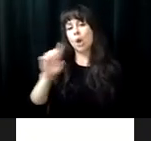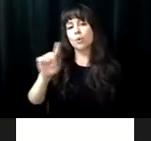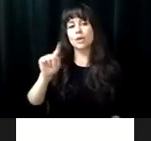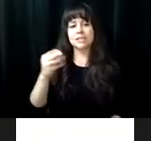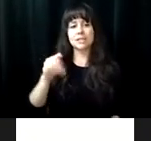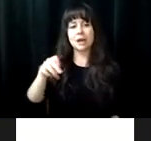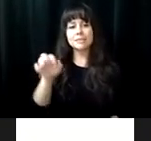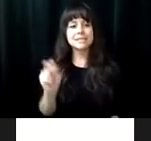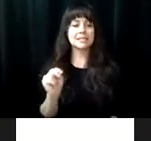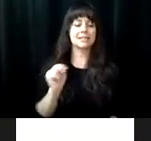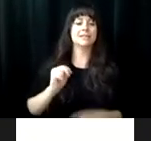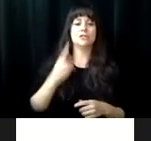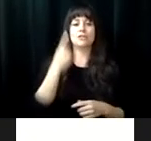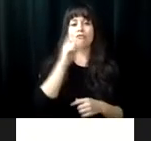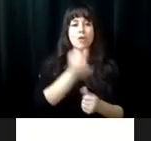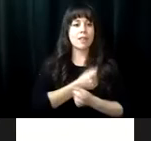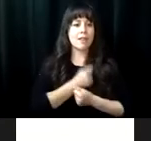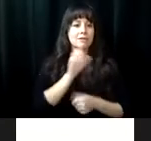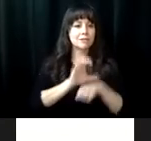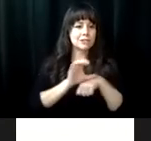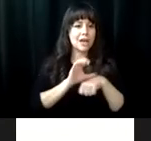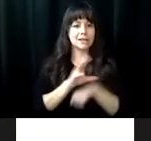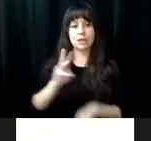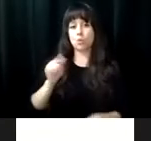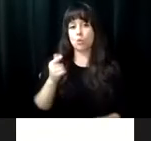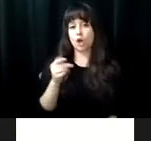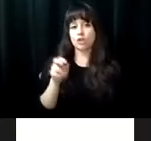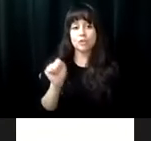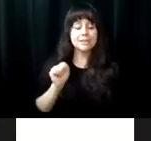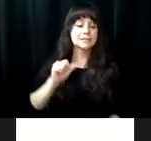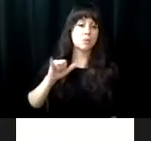Richmond cookers, sugar shack doughnuts